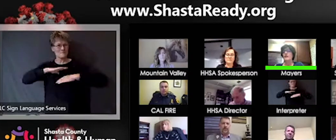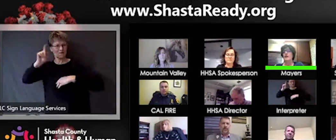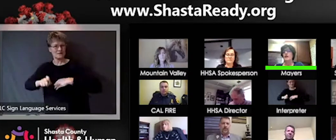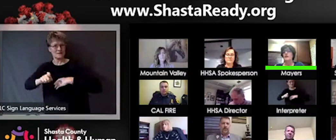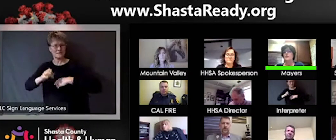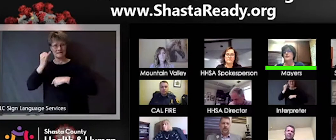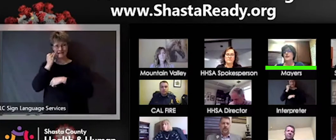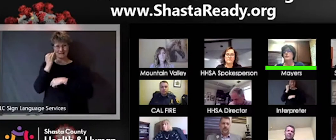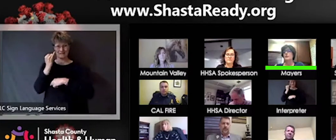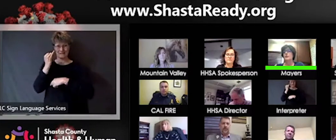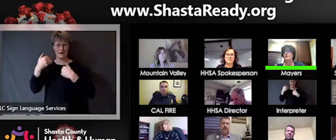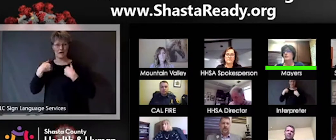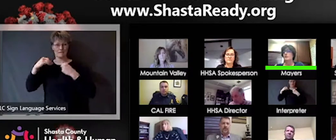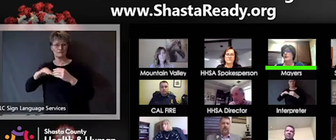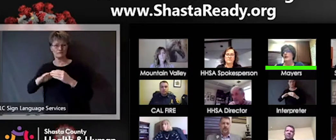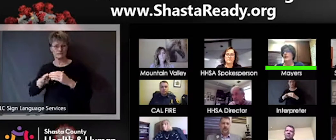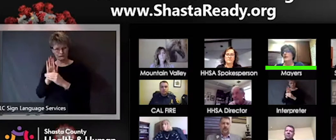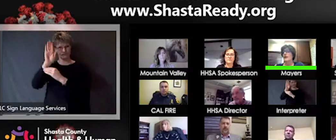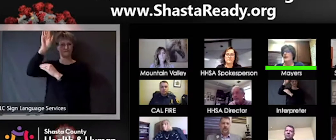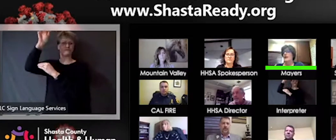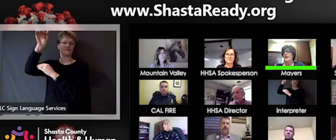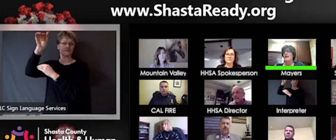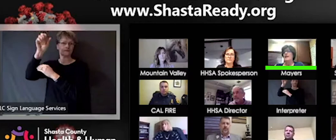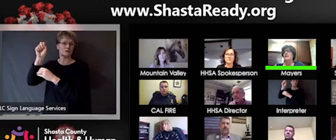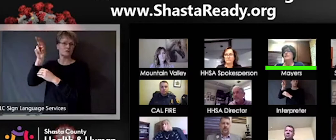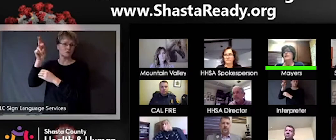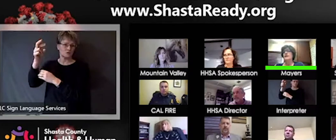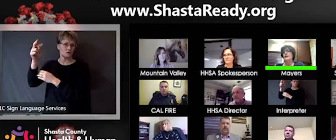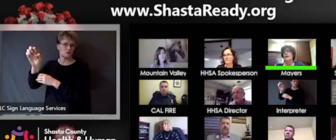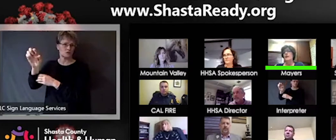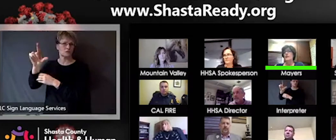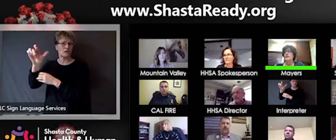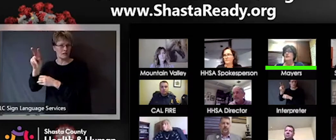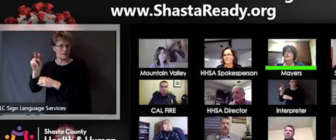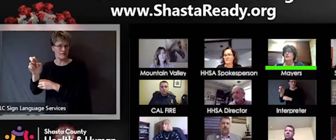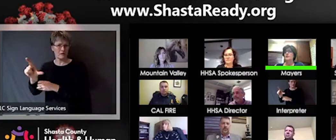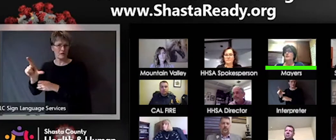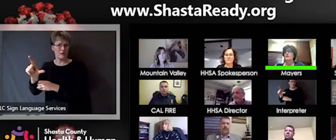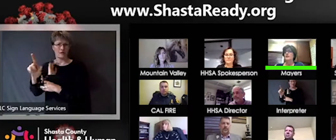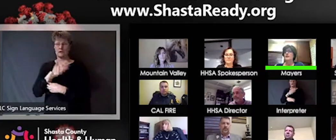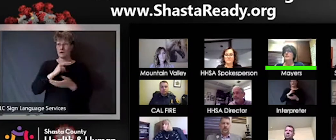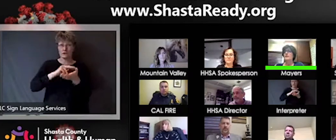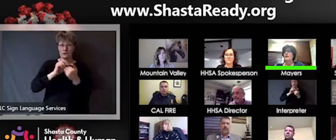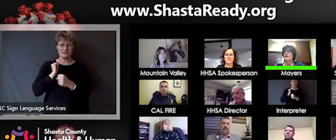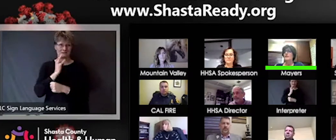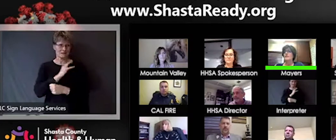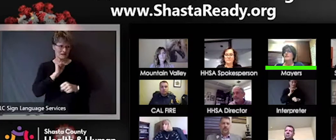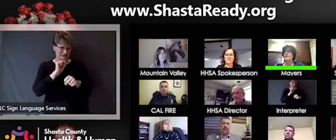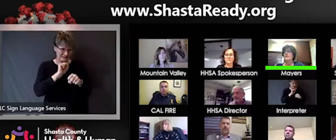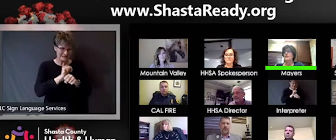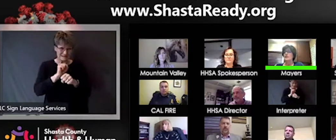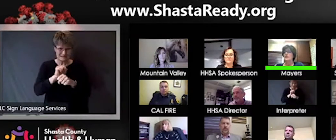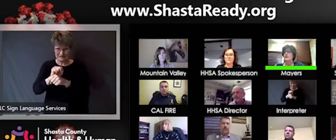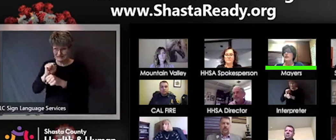hard to get more rooms prepared and we are going to use the space that used to